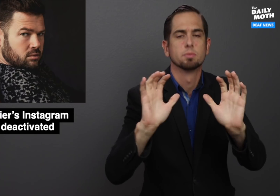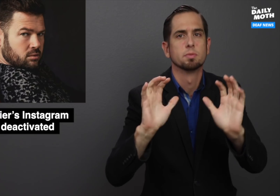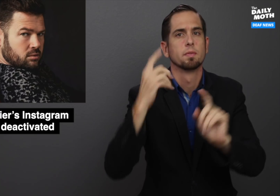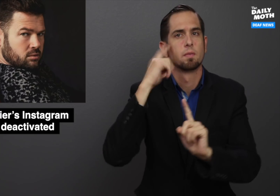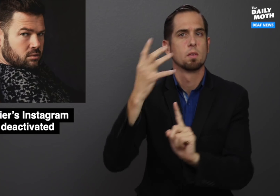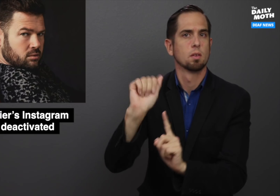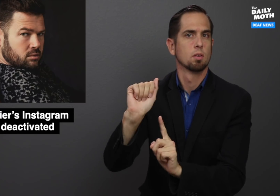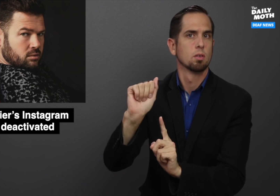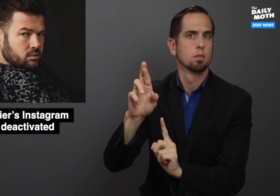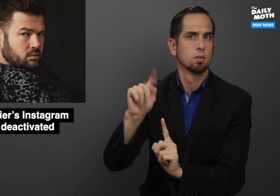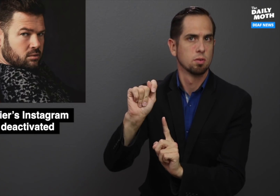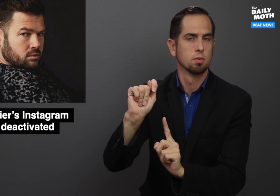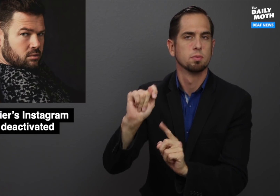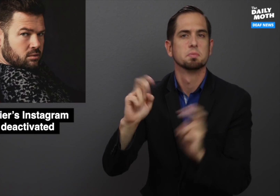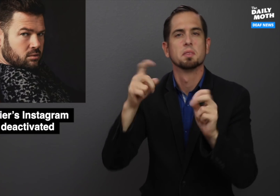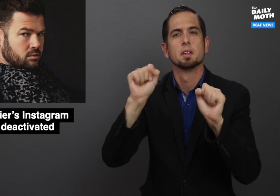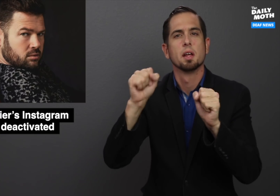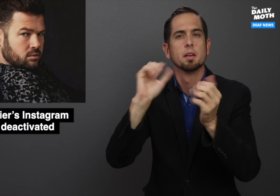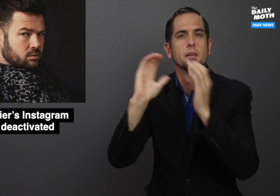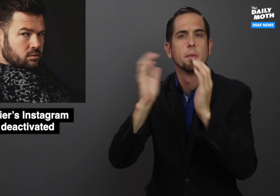You could compare it with images from ESPN's